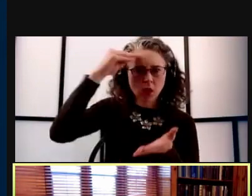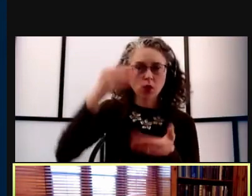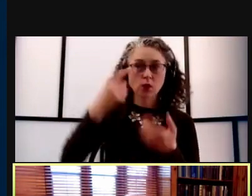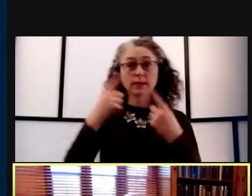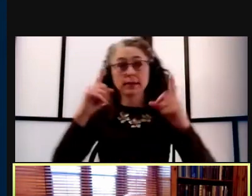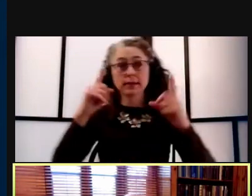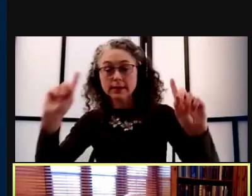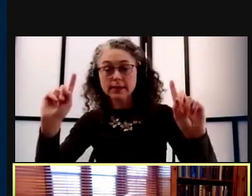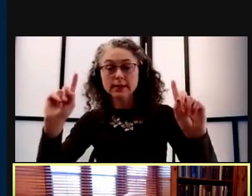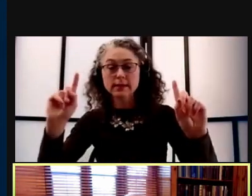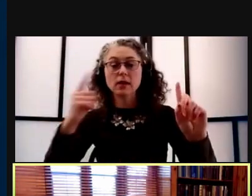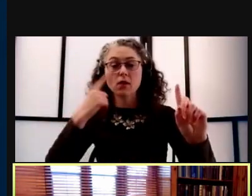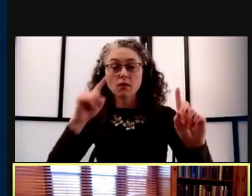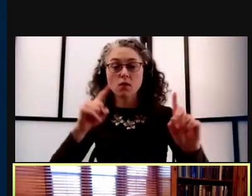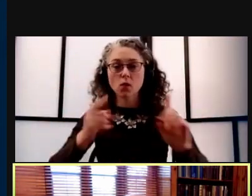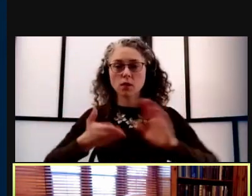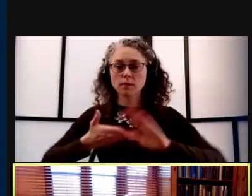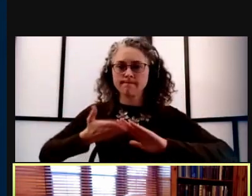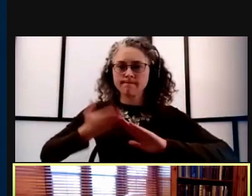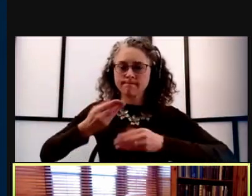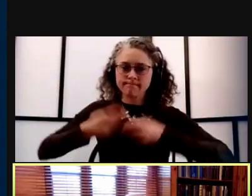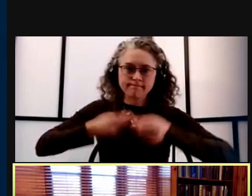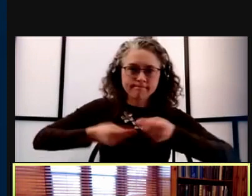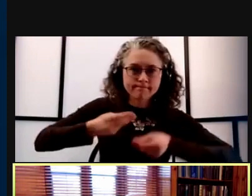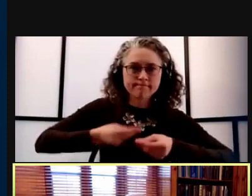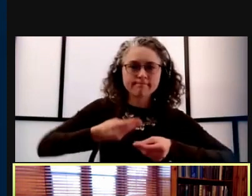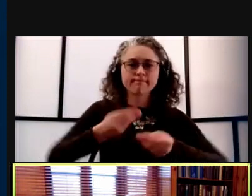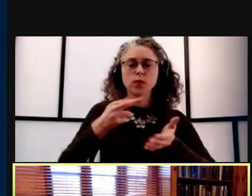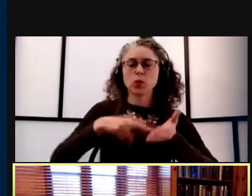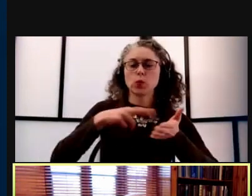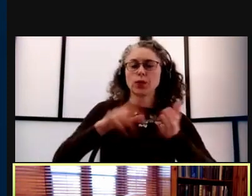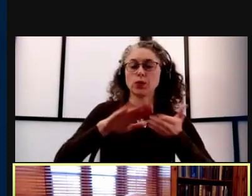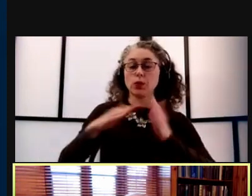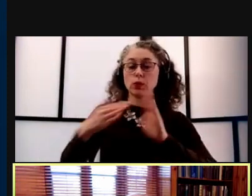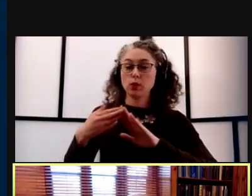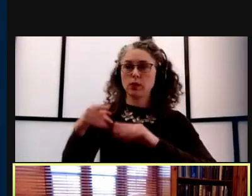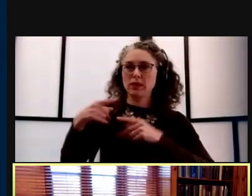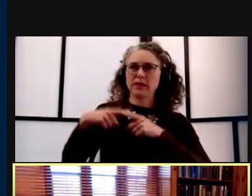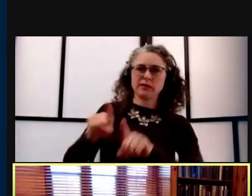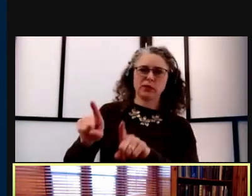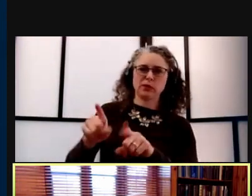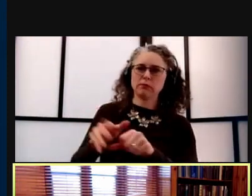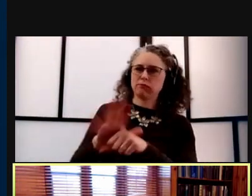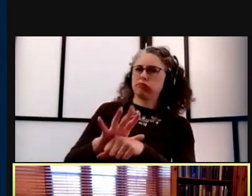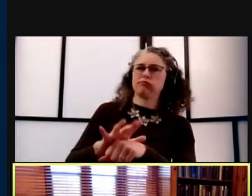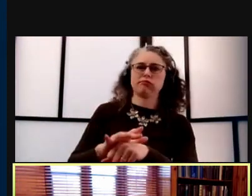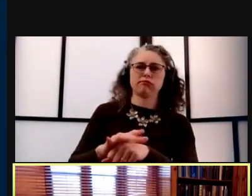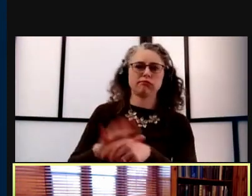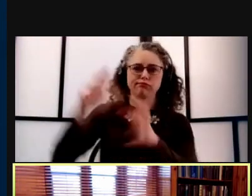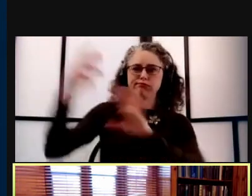in stewarding our very large research community through these unprecedented times. Dr. Cunningham